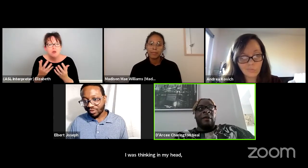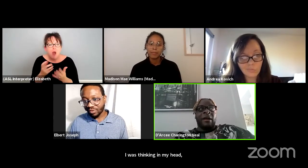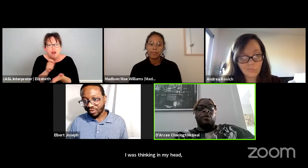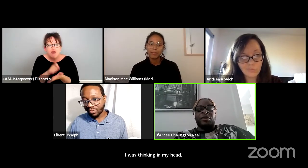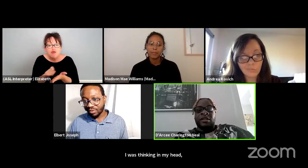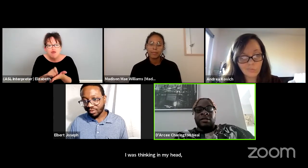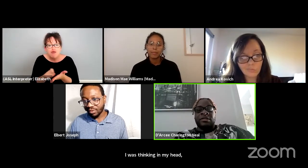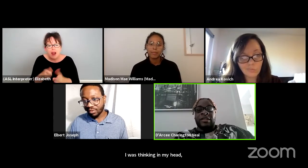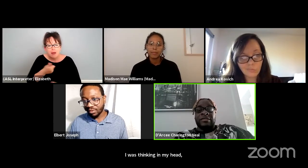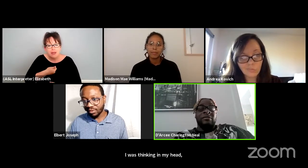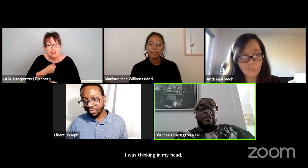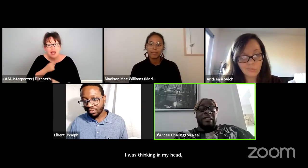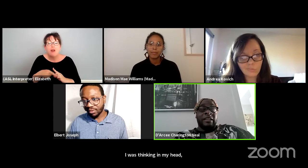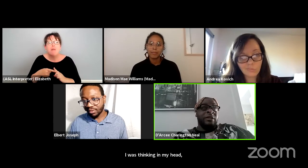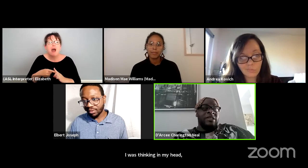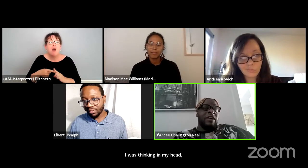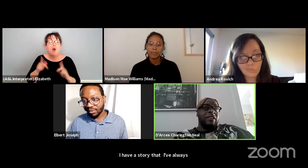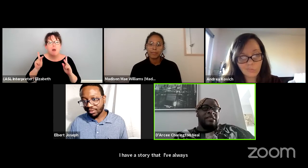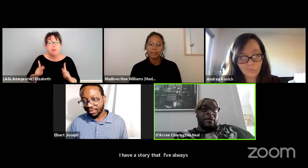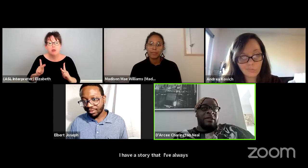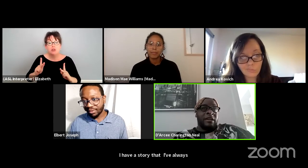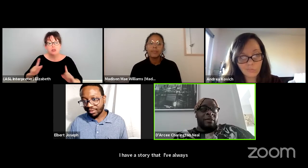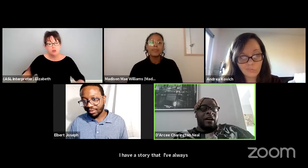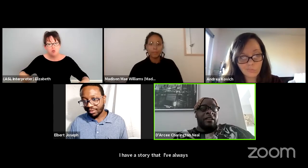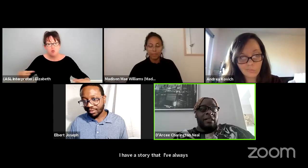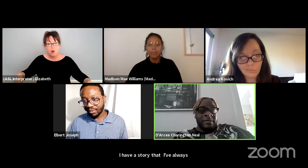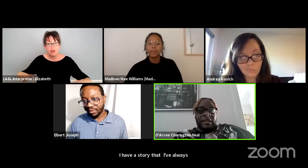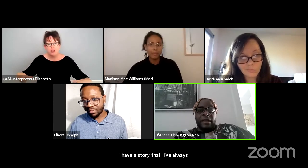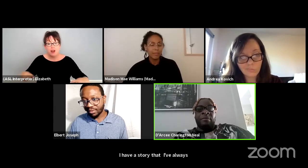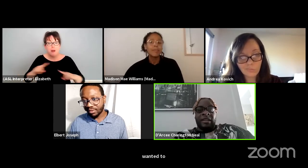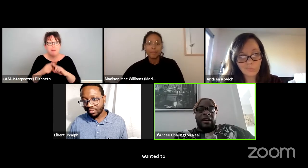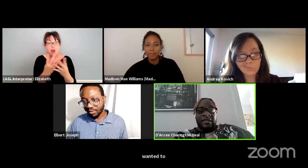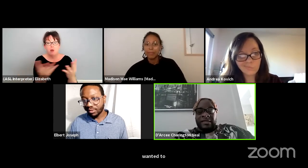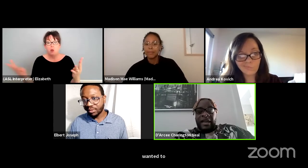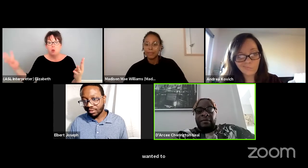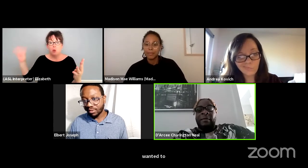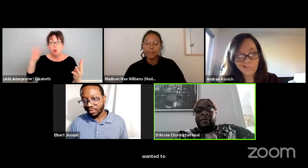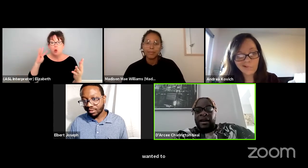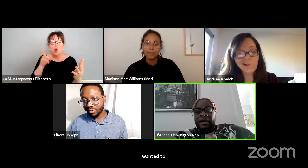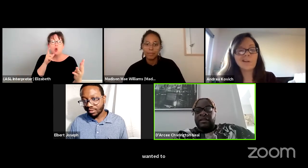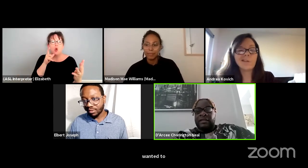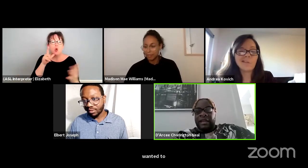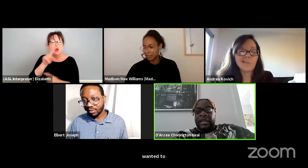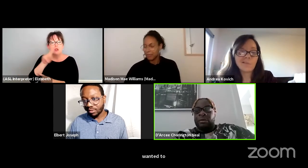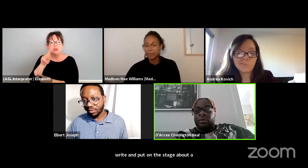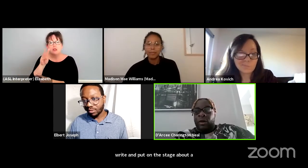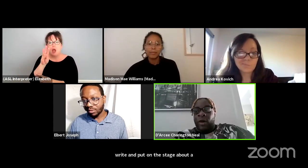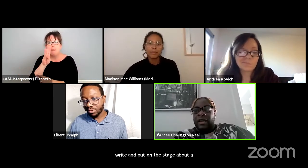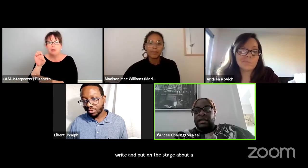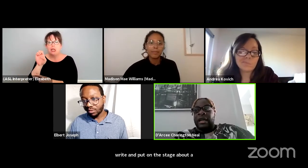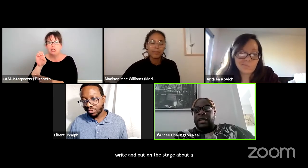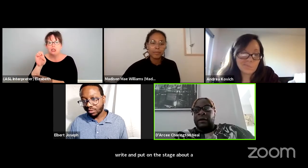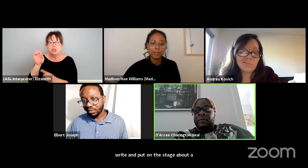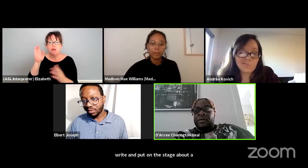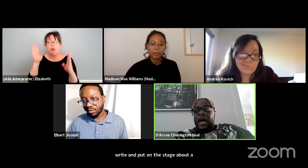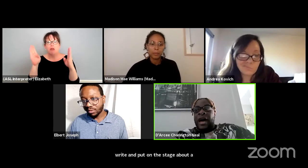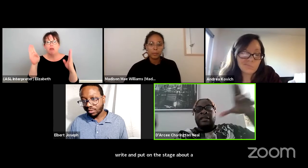about a wheelchair user that's like literally surviving a zombie apocalypse. Because and in my mind, like it would require like